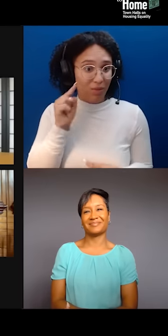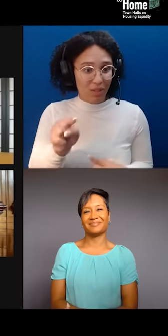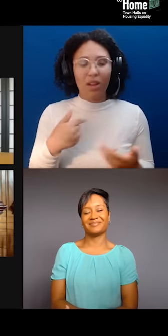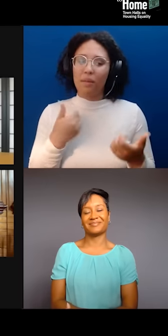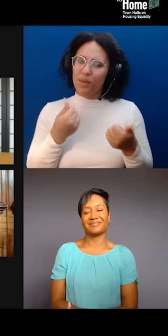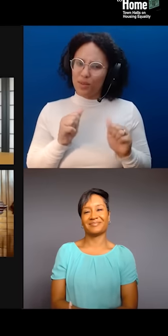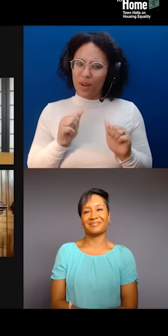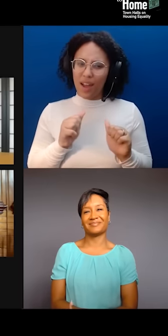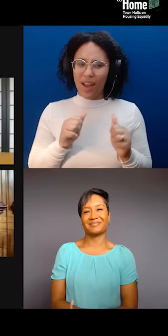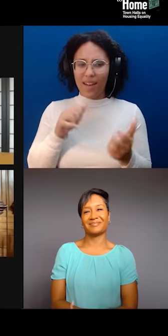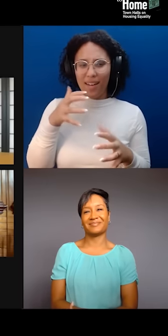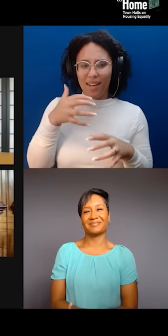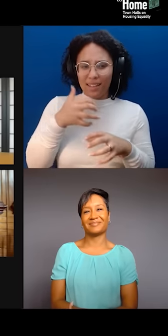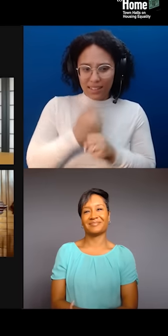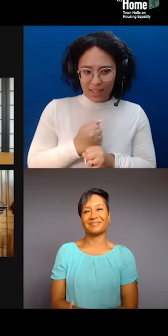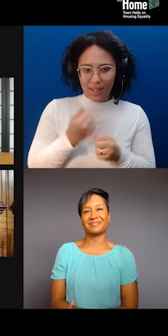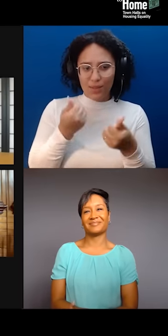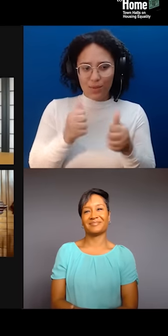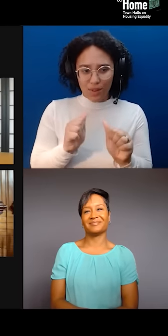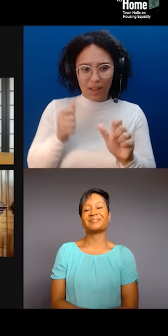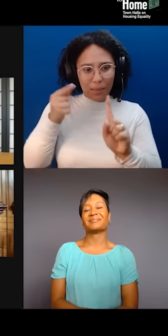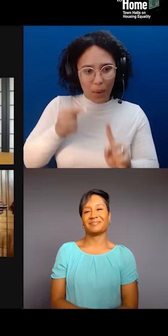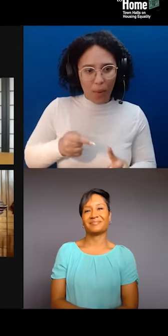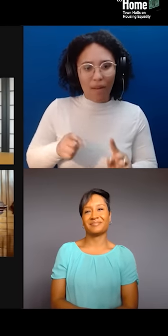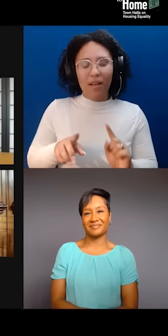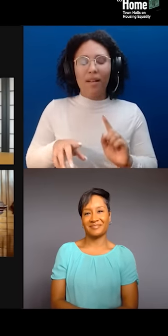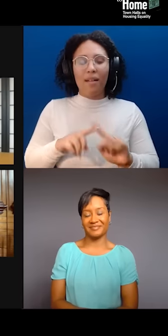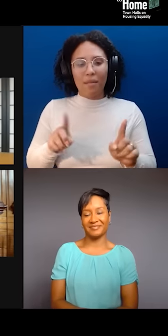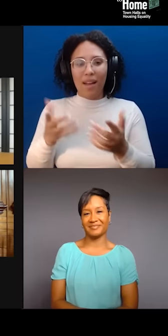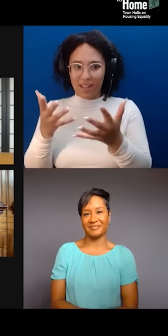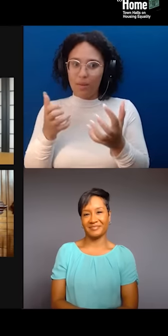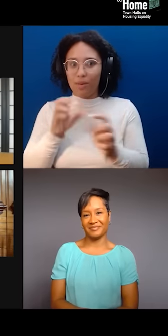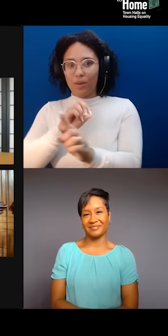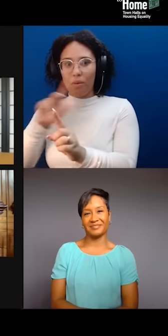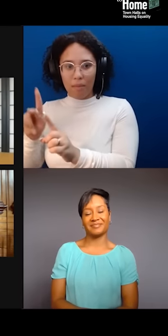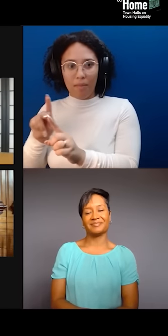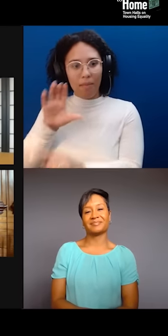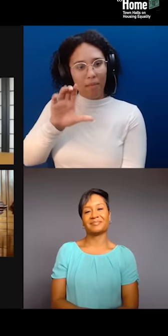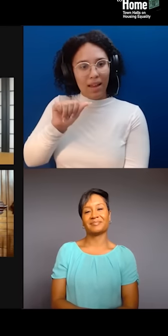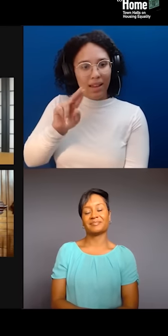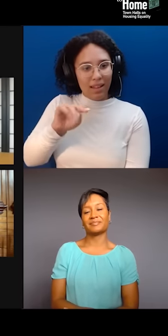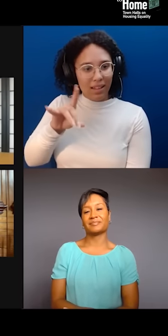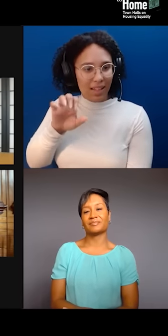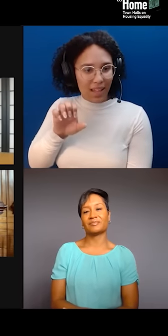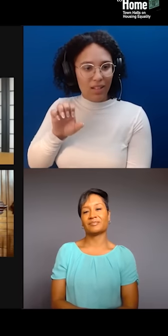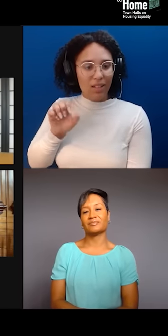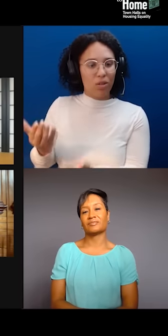that Candice mentioned in her response about policing and incarceration. But before I come to that,